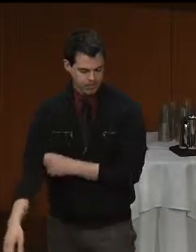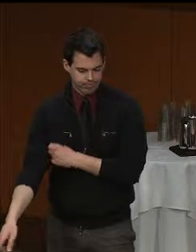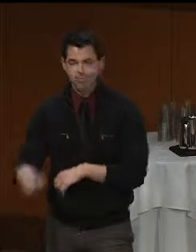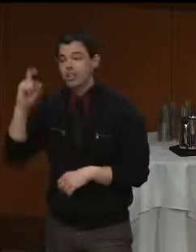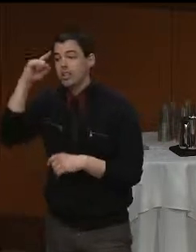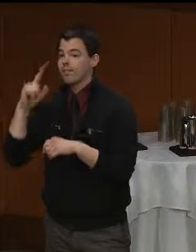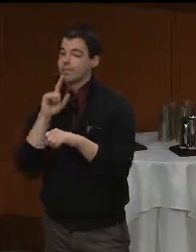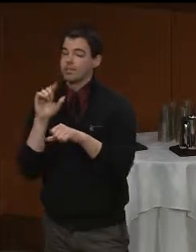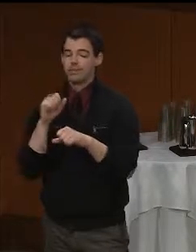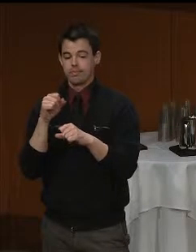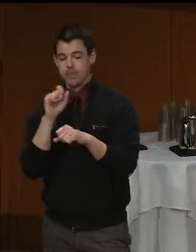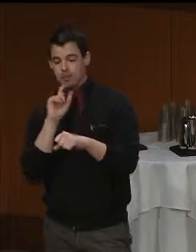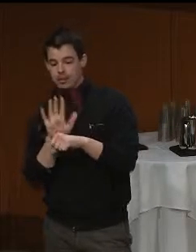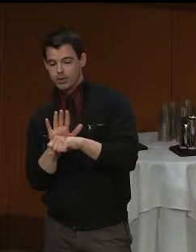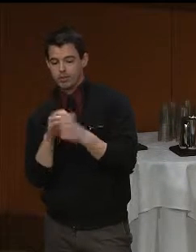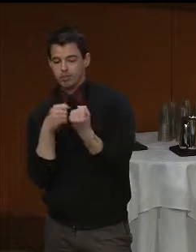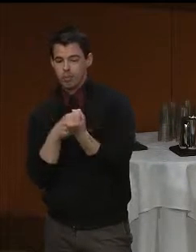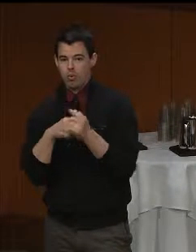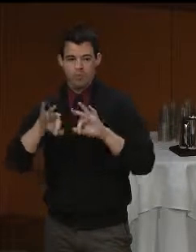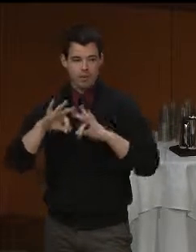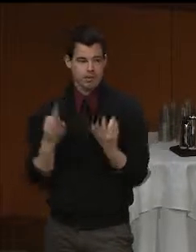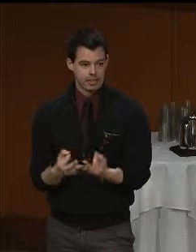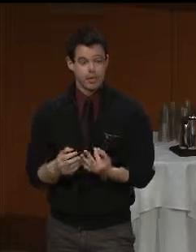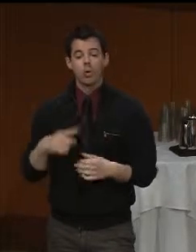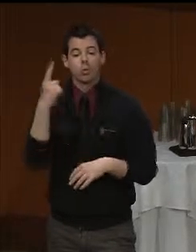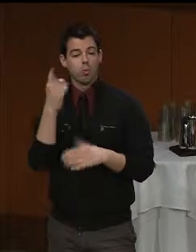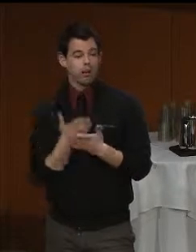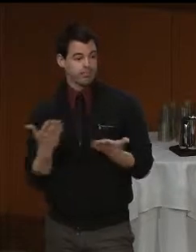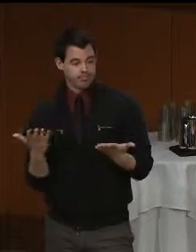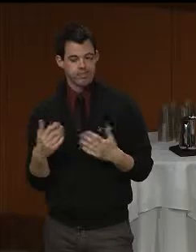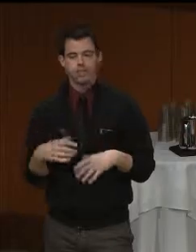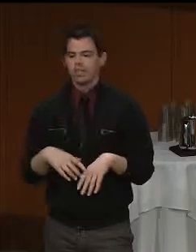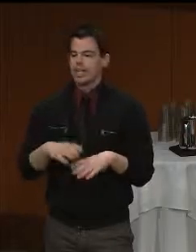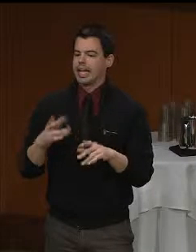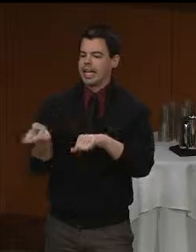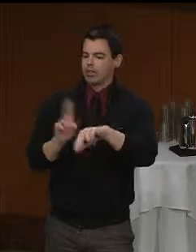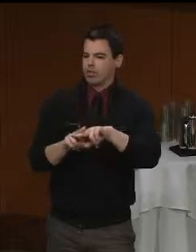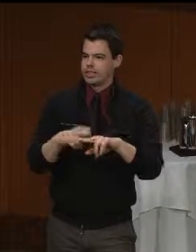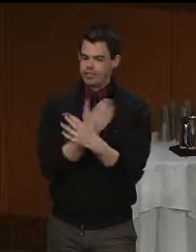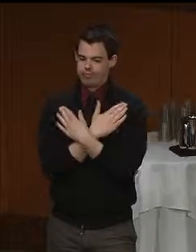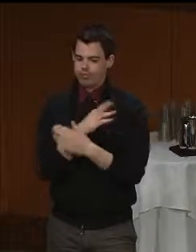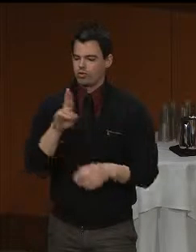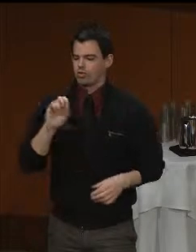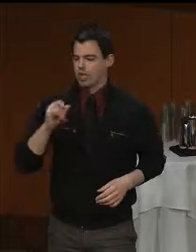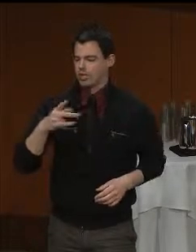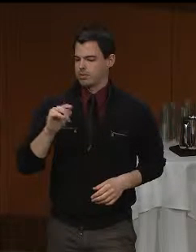Commissioner Howe, is an increase in respite and family supports for next year's budget,